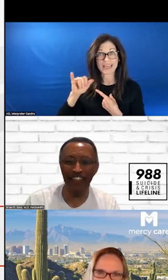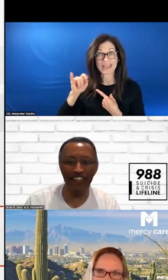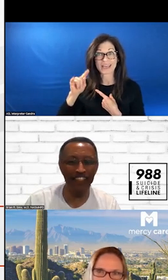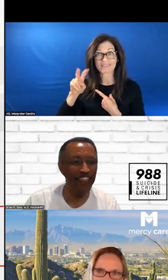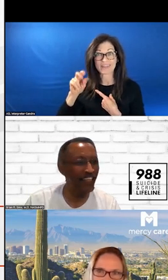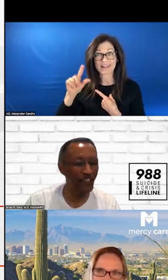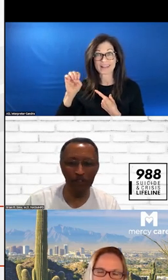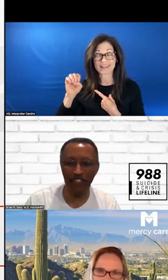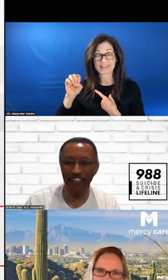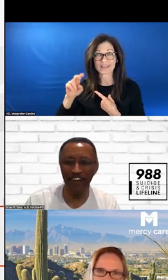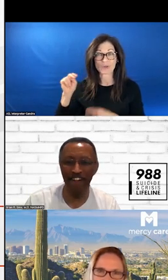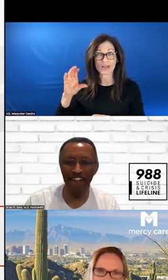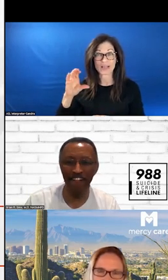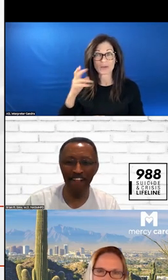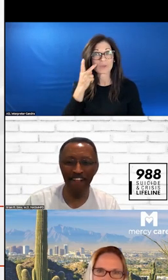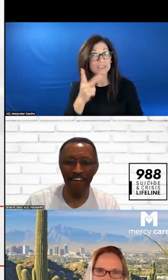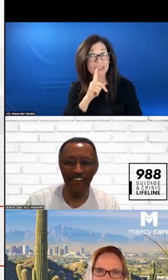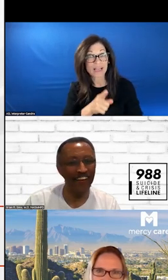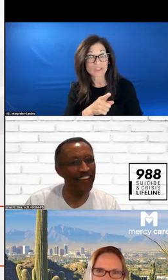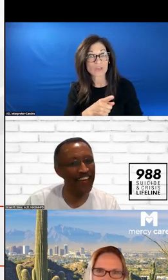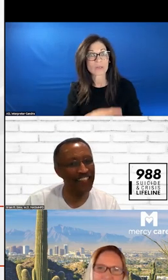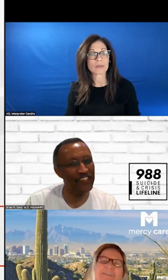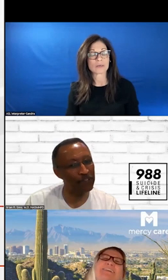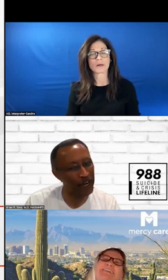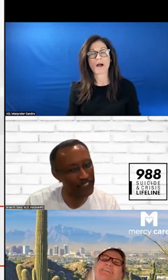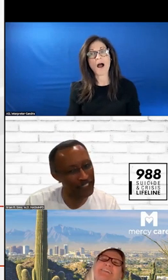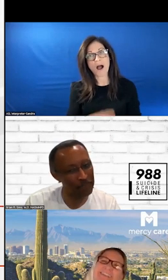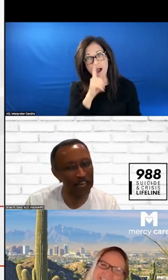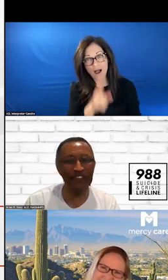LET'S SEE THE ANSWER, PLEASE. AND THE ANSWER IS BOSTON MEDICAL